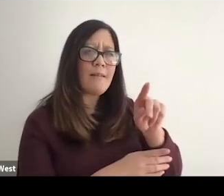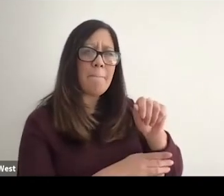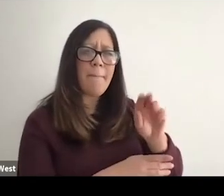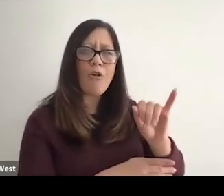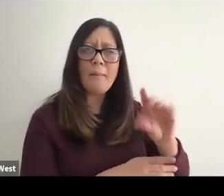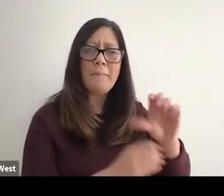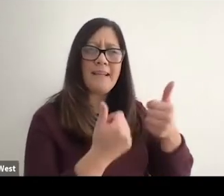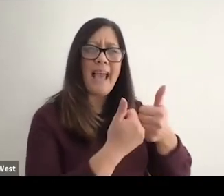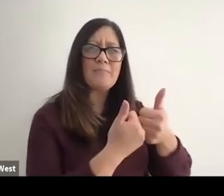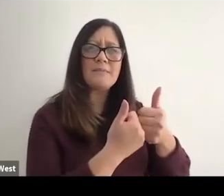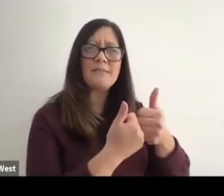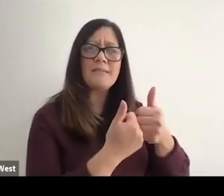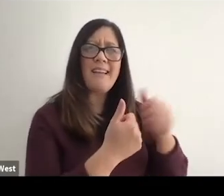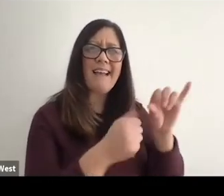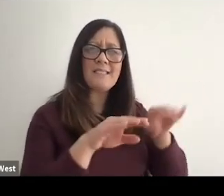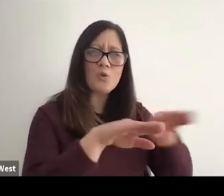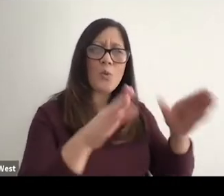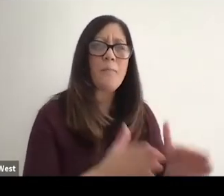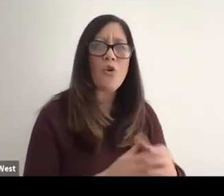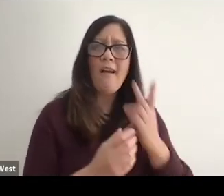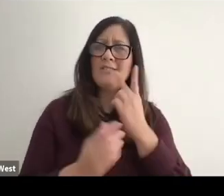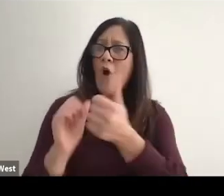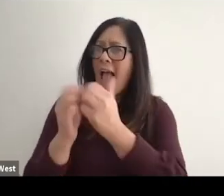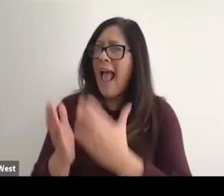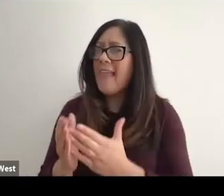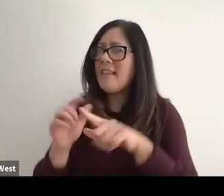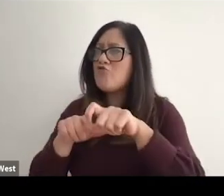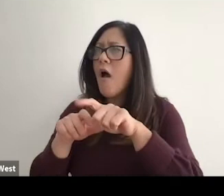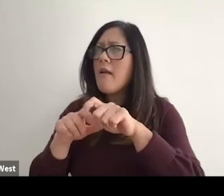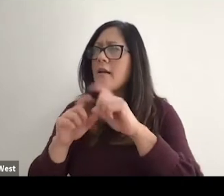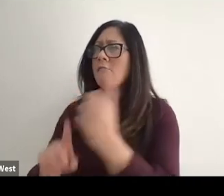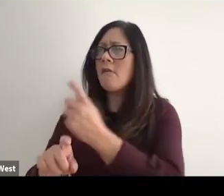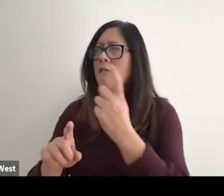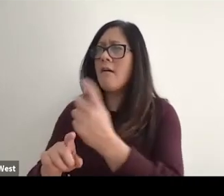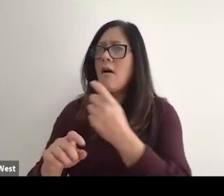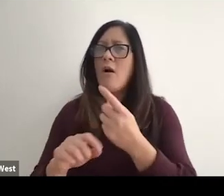As a swimmer. It was there. I saw athletes on the track running and jumping with artificial limbs.